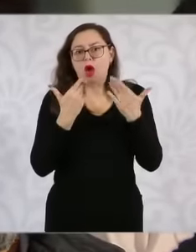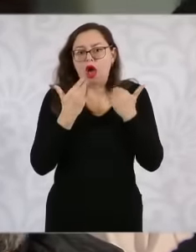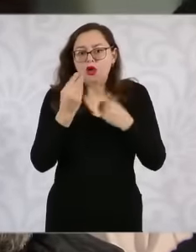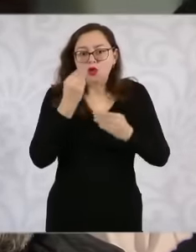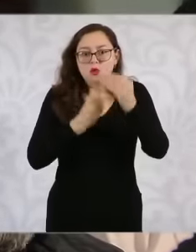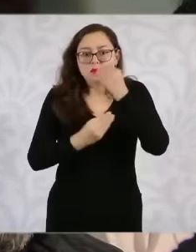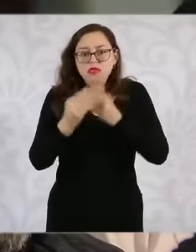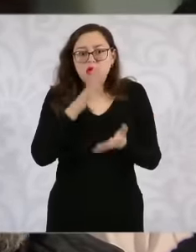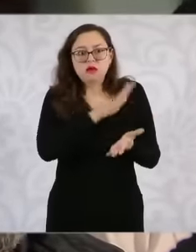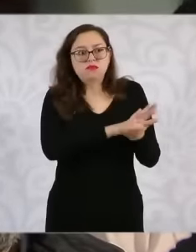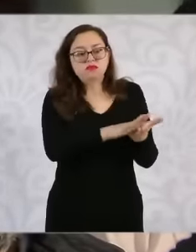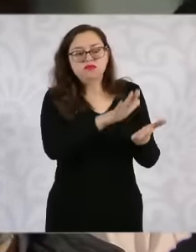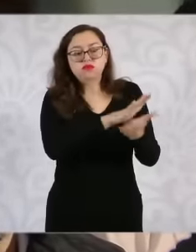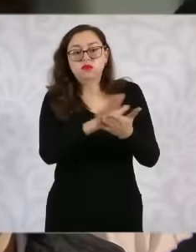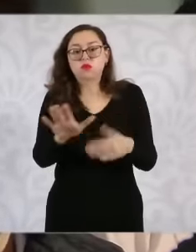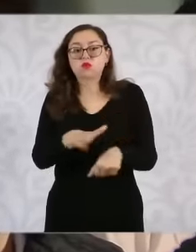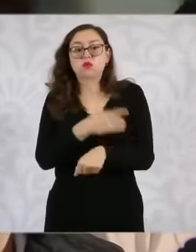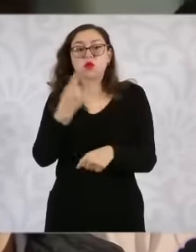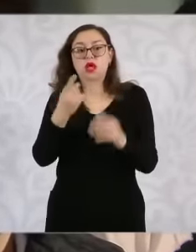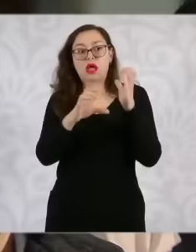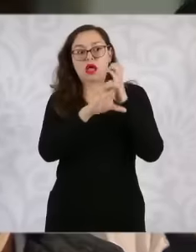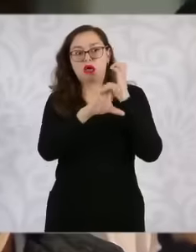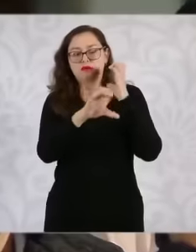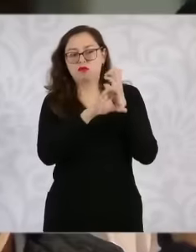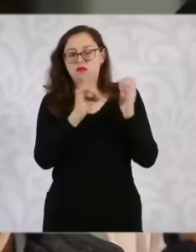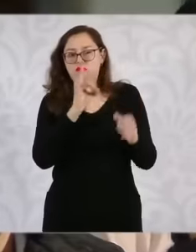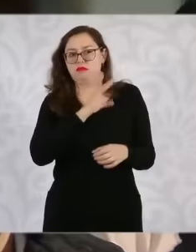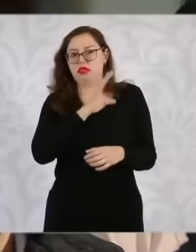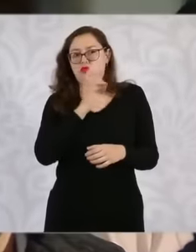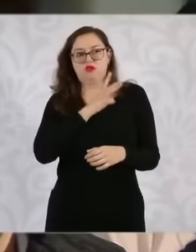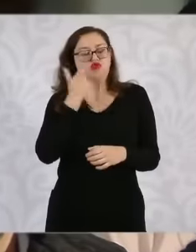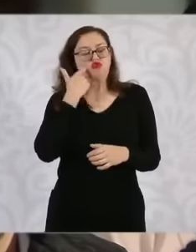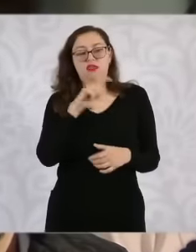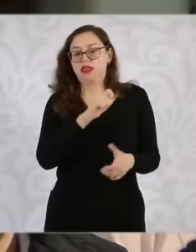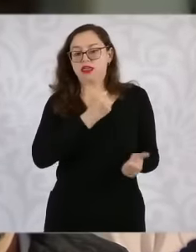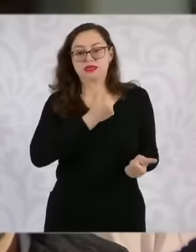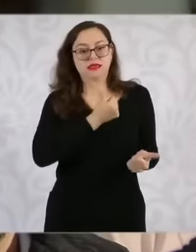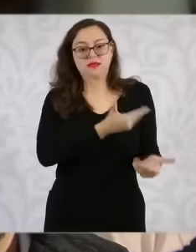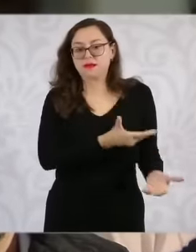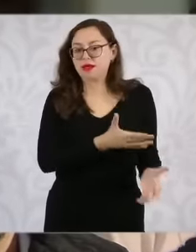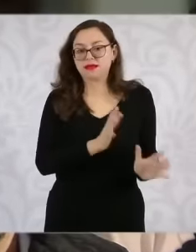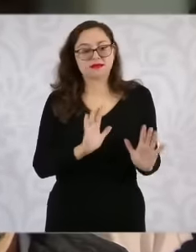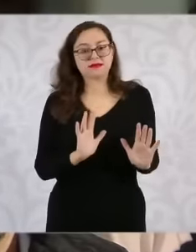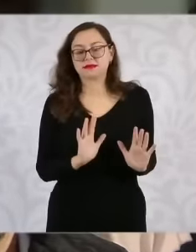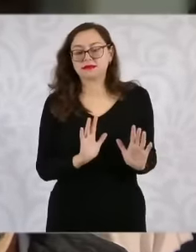to be done with respect to them because they are worried regardless of whether they do not go to